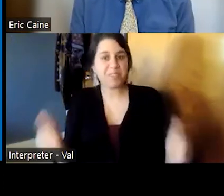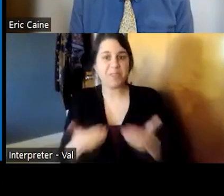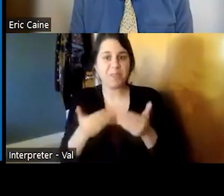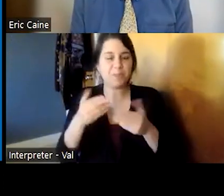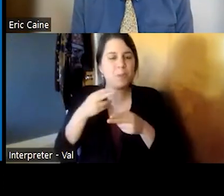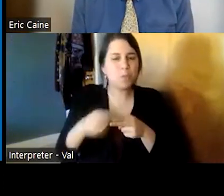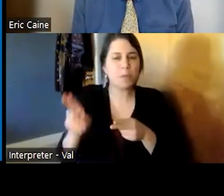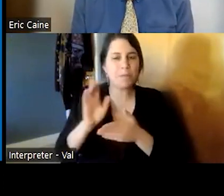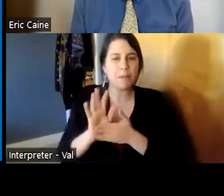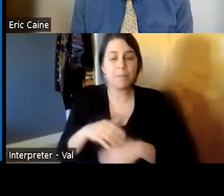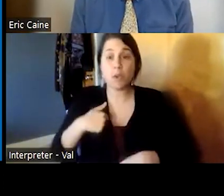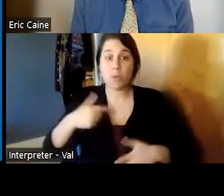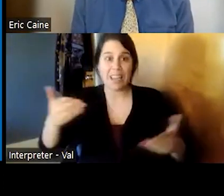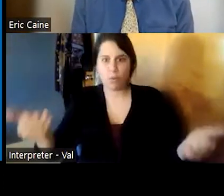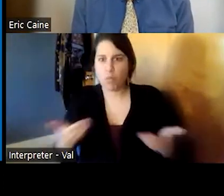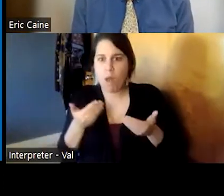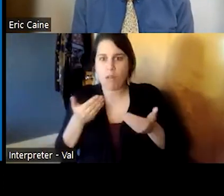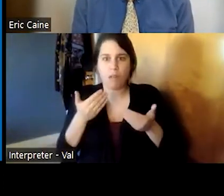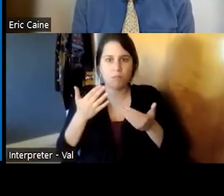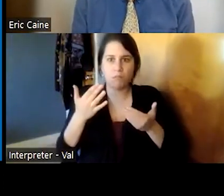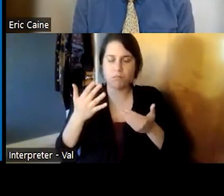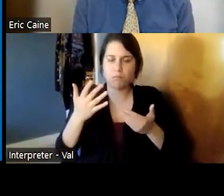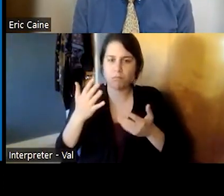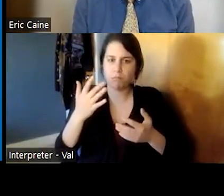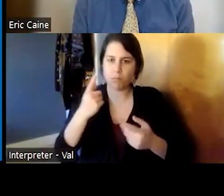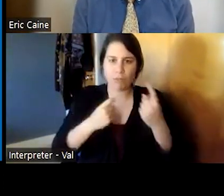we welcome questions and please put them in the question and answer section